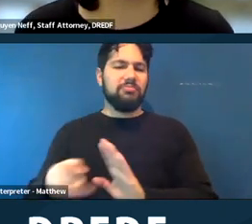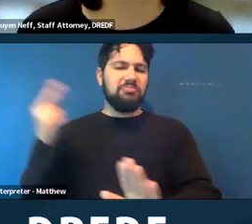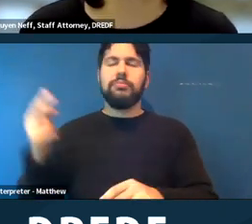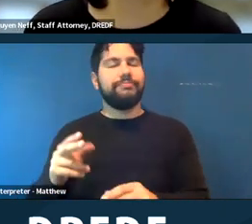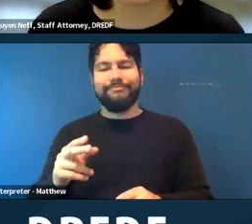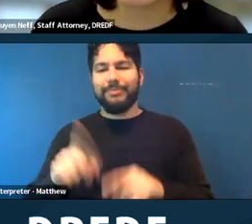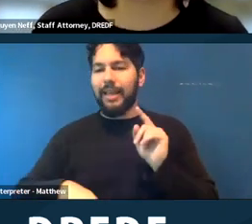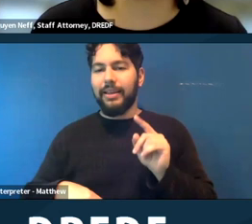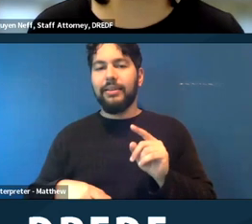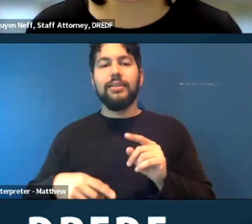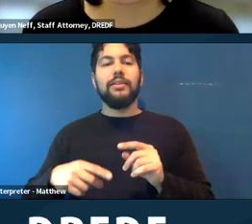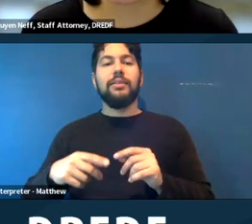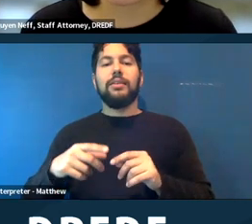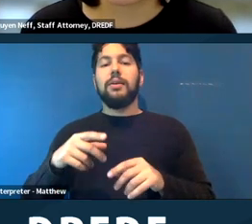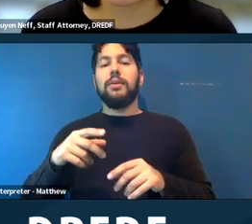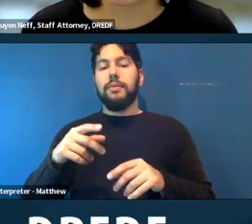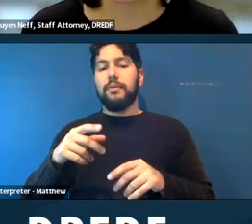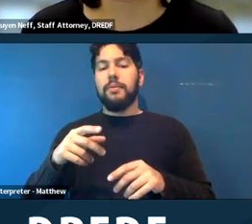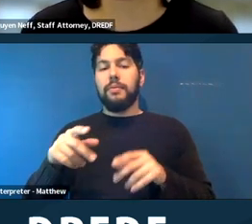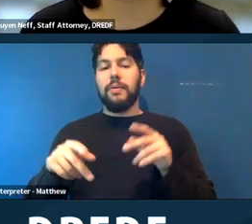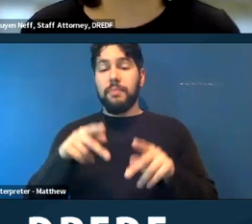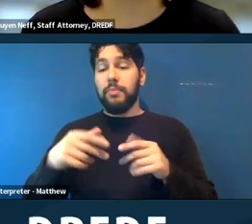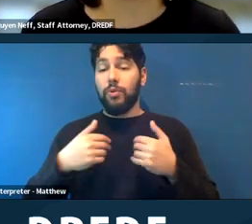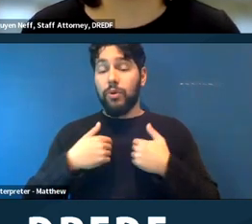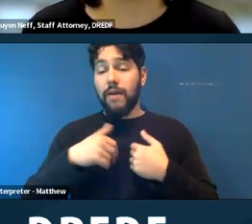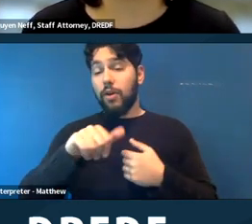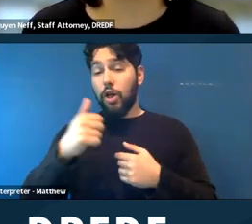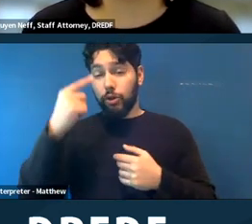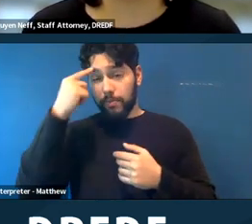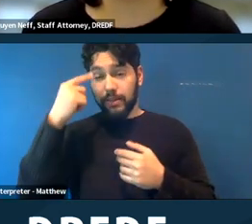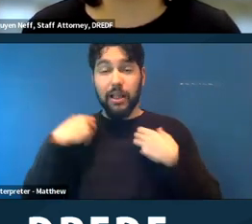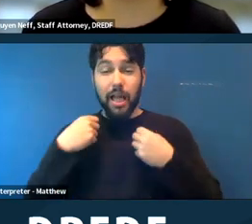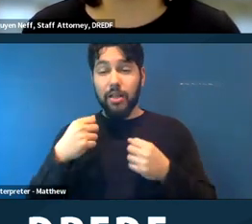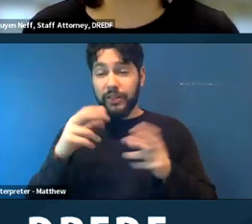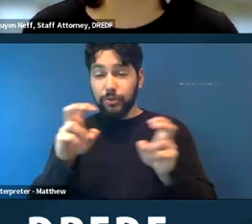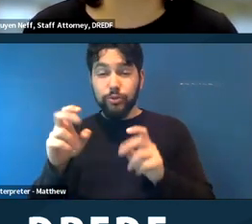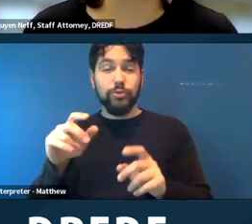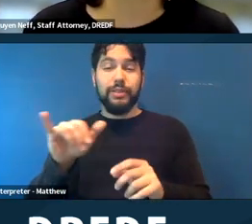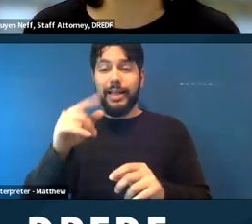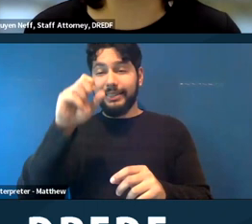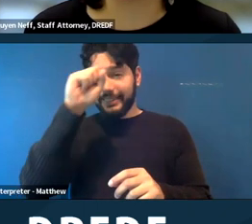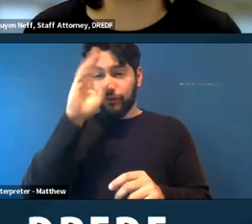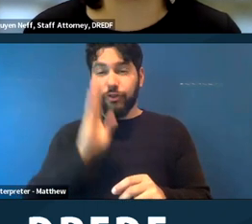with schizophrenia or other serious mental health issues that people just assume that